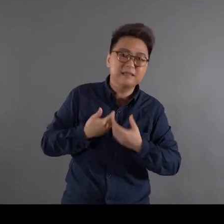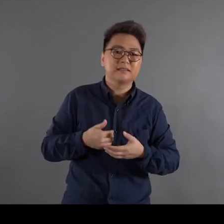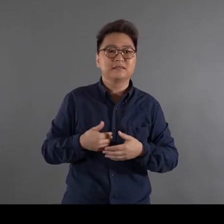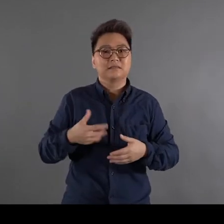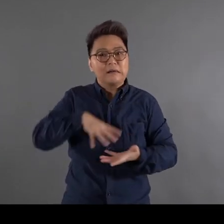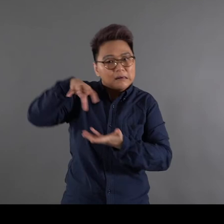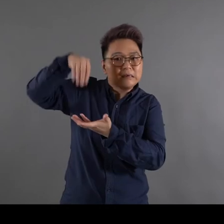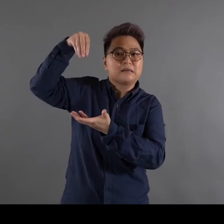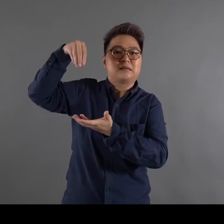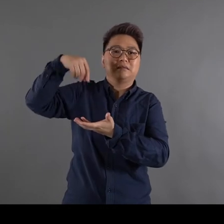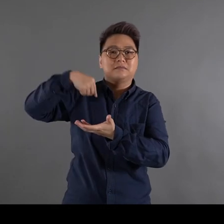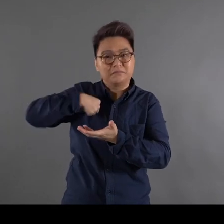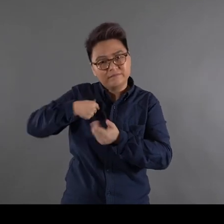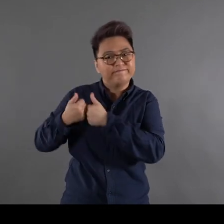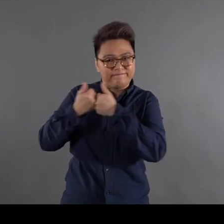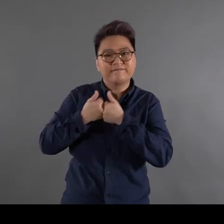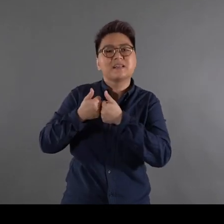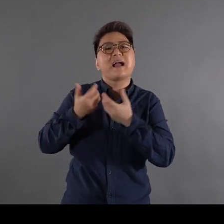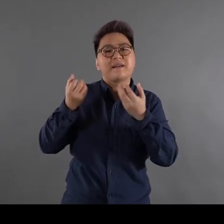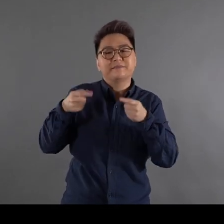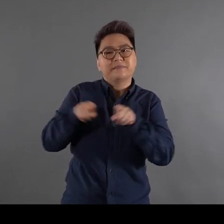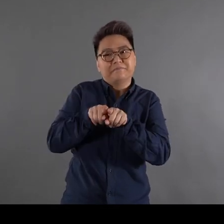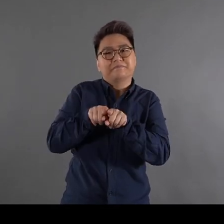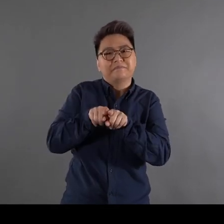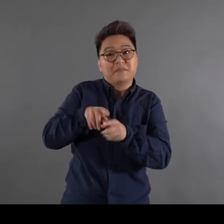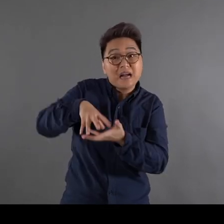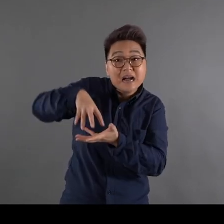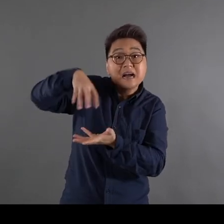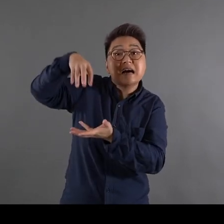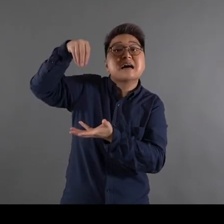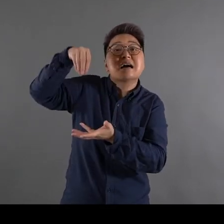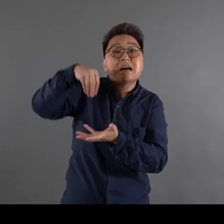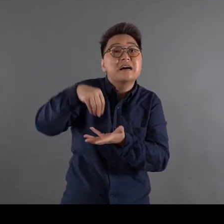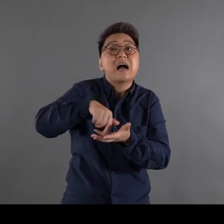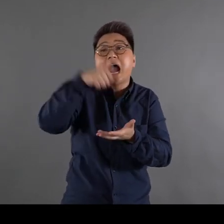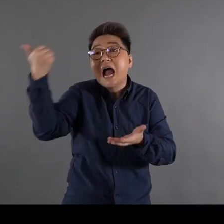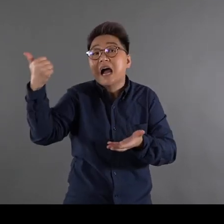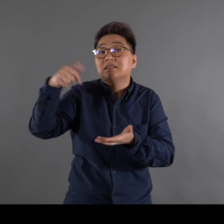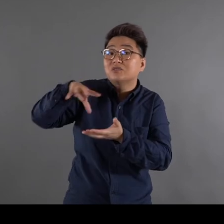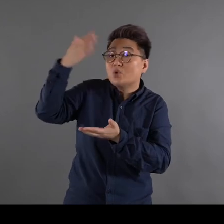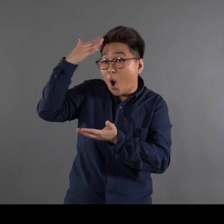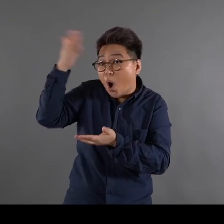is also a struggle In figurative paintings, you start with something external